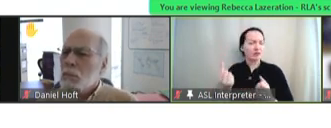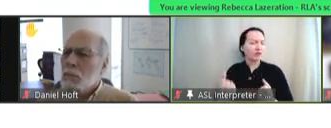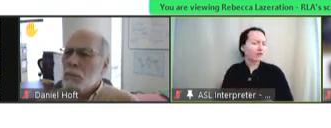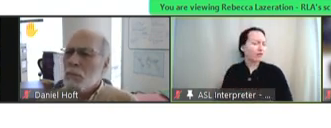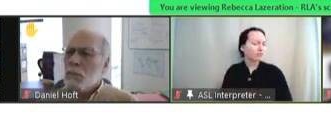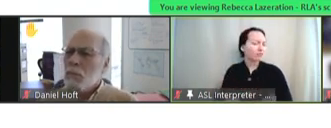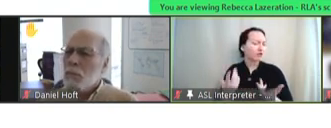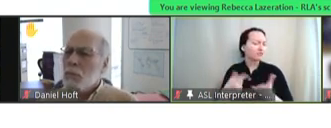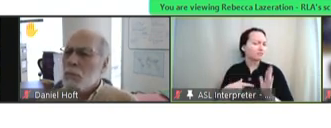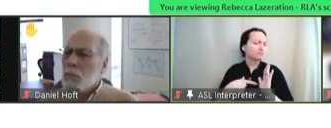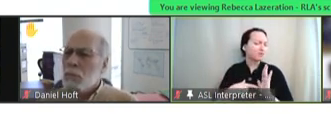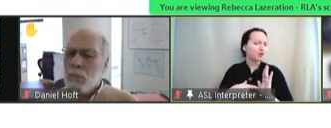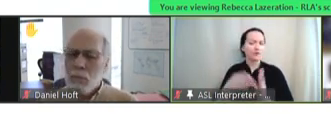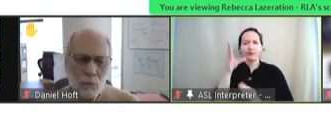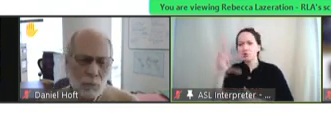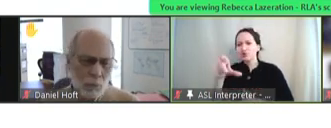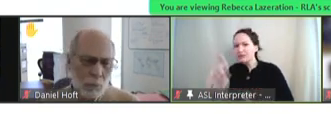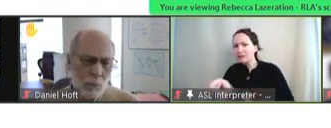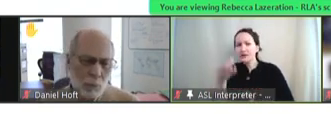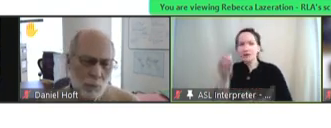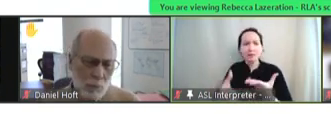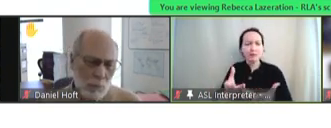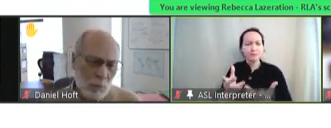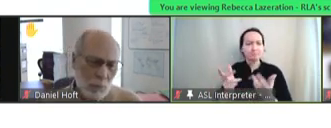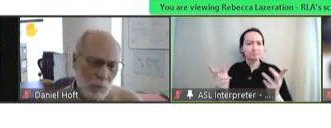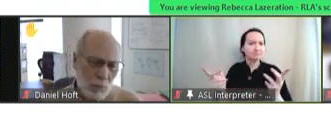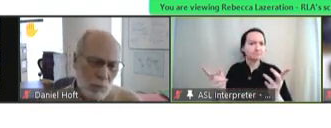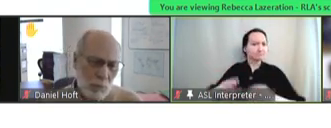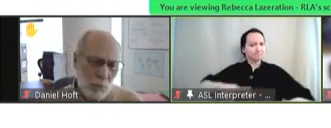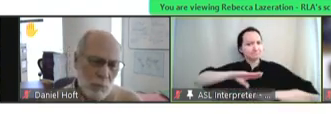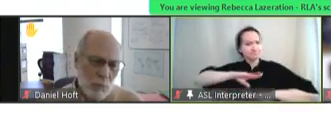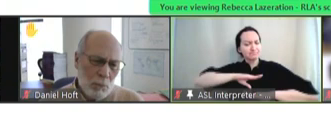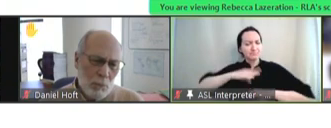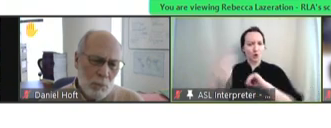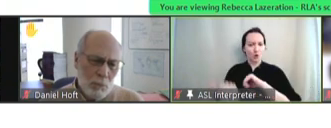existing or future need might be able to be met by the approach that you guys are working on?